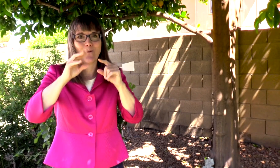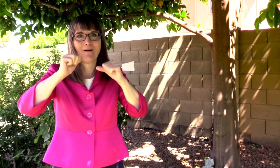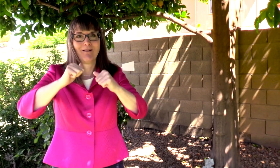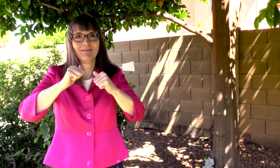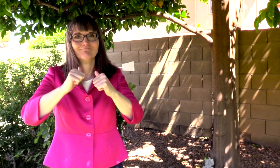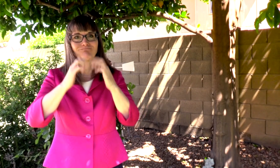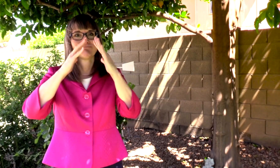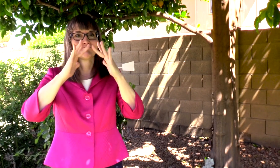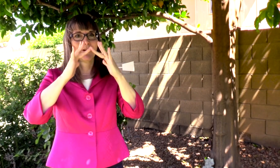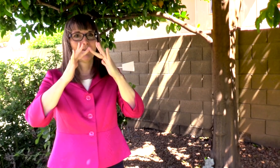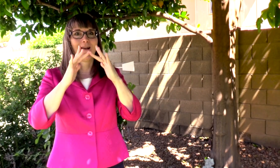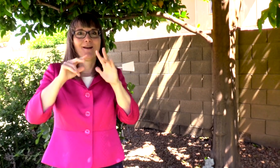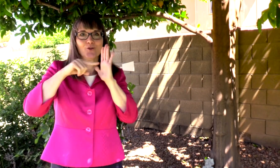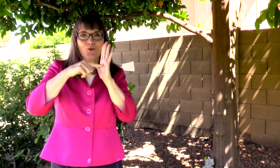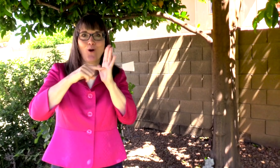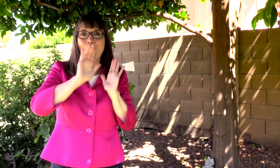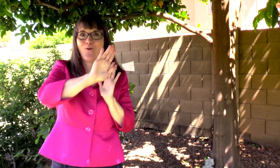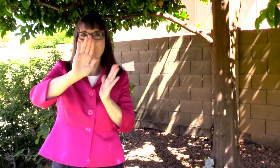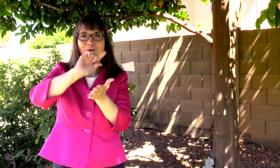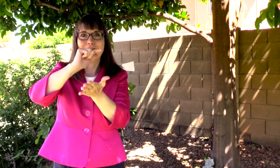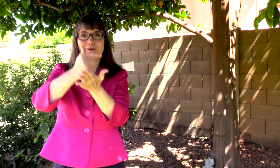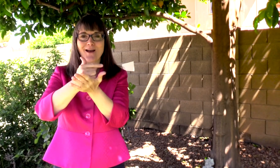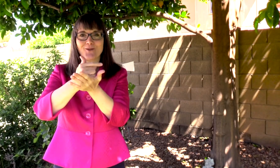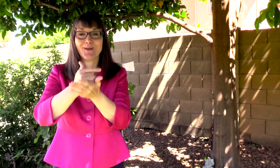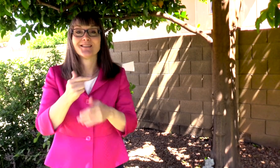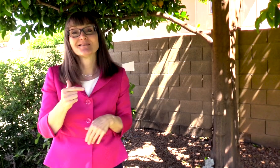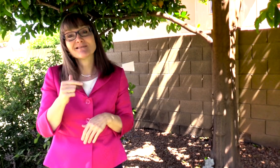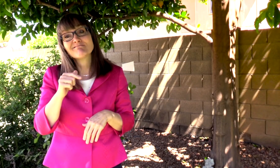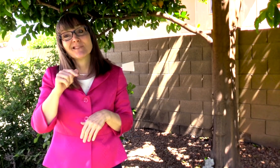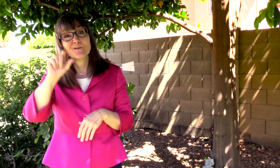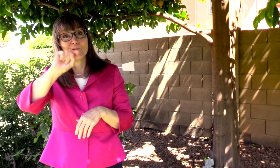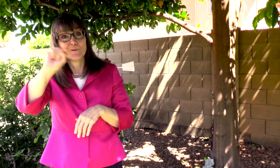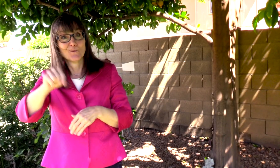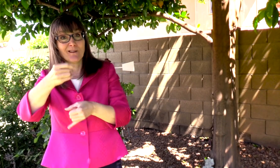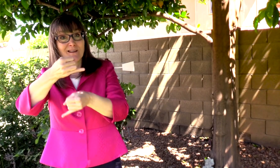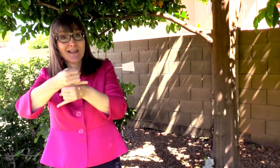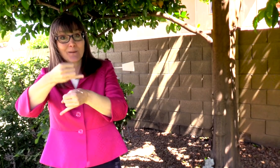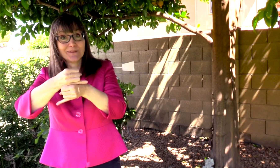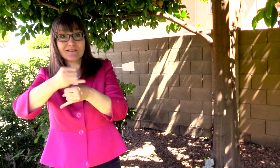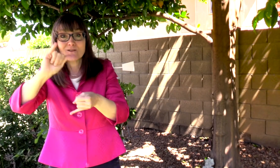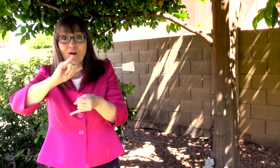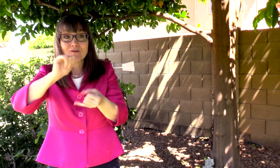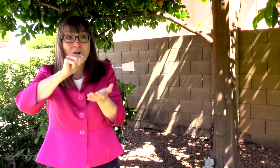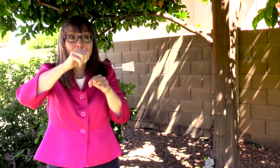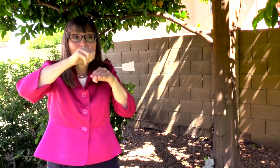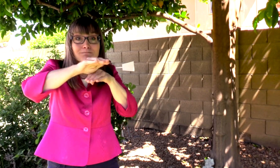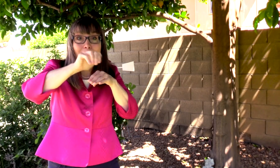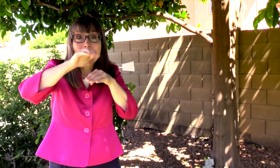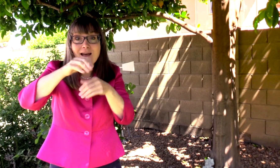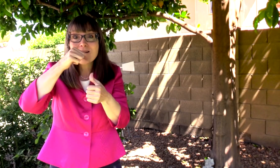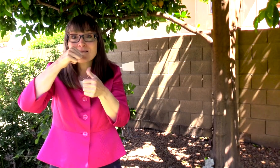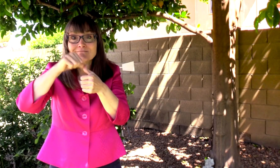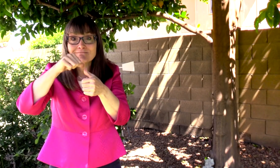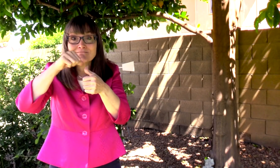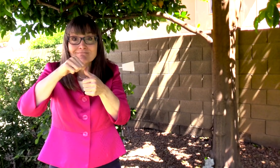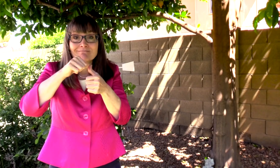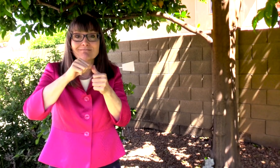GRADUATION CEREMONY, TO BE SHARED ONLINE. TUCSON CAMPUS ALSO SENT LETTERS AND GIFTS